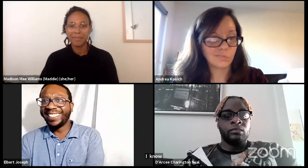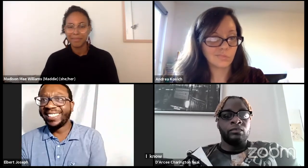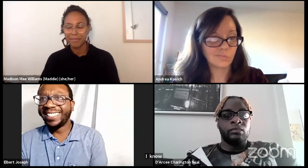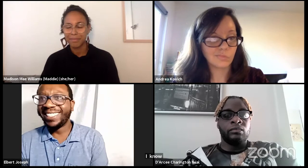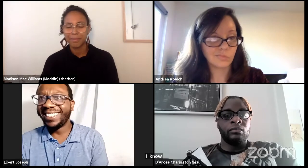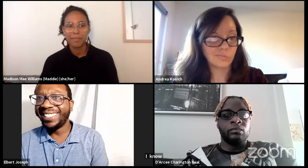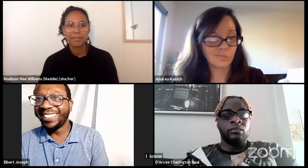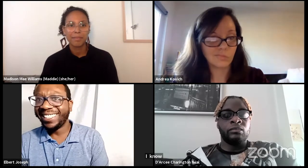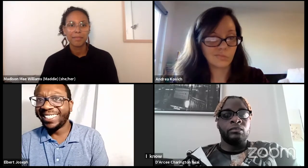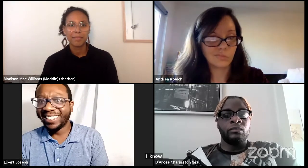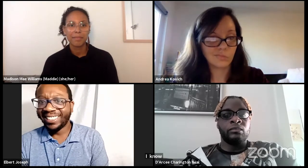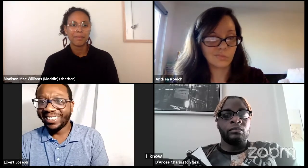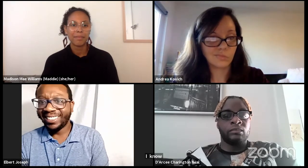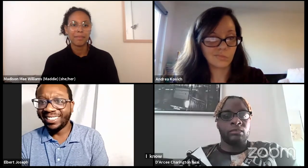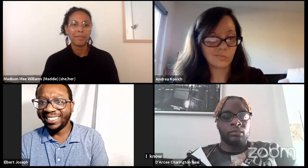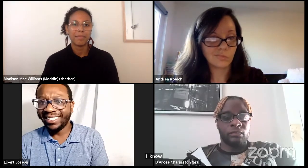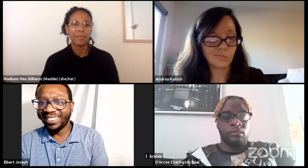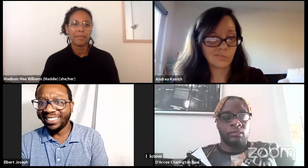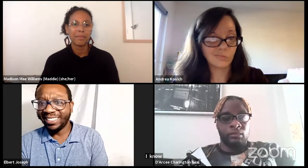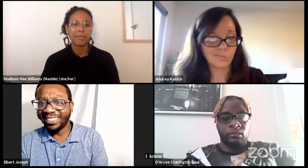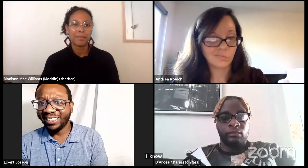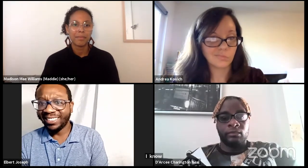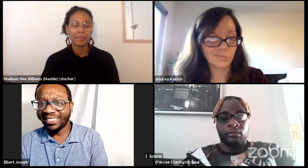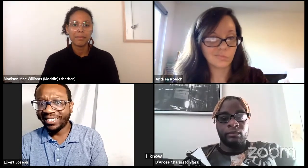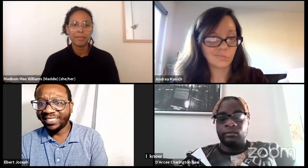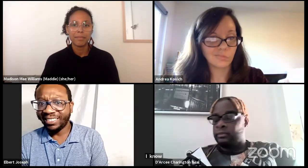to give other panelists a chance to answer this question as well.